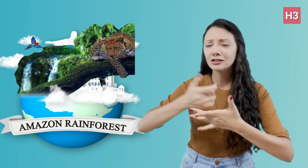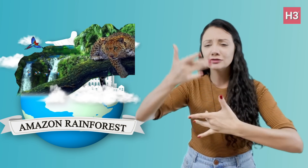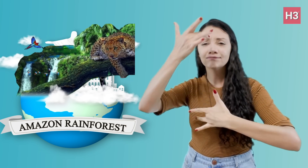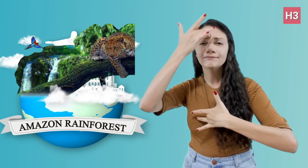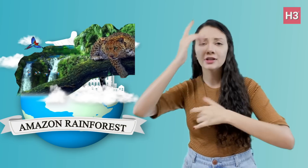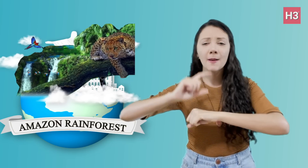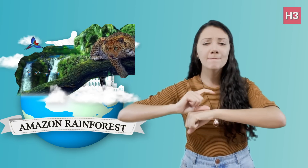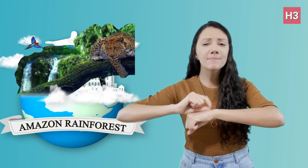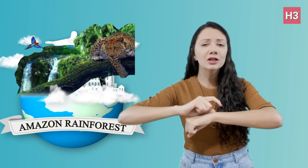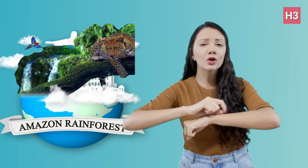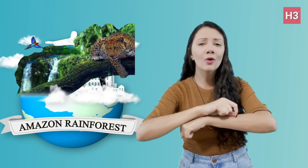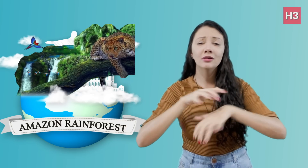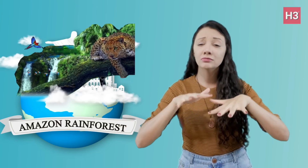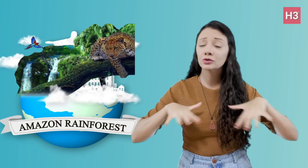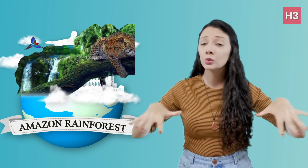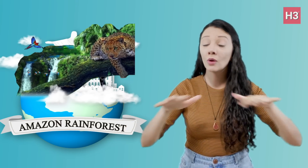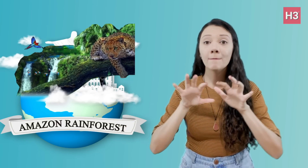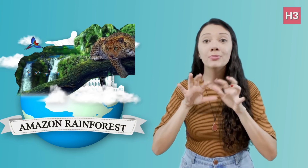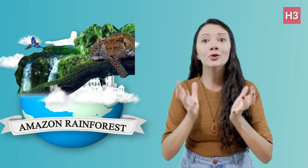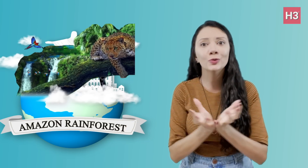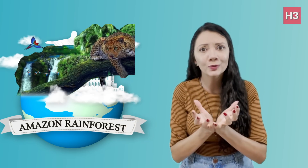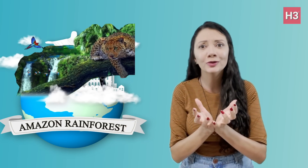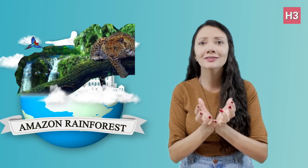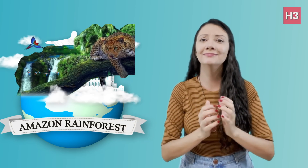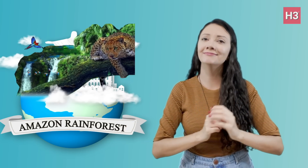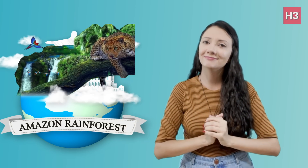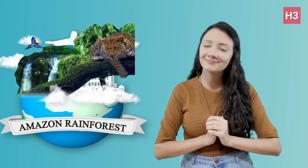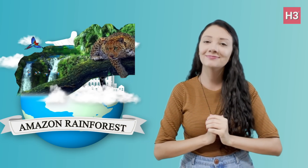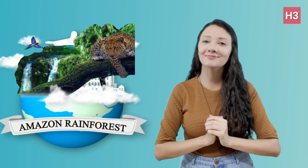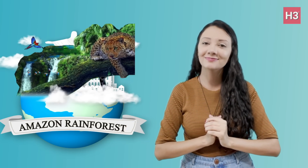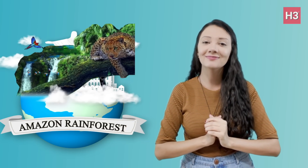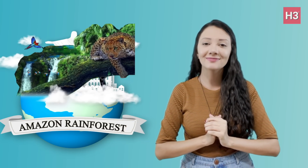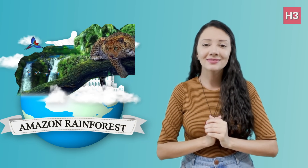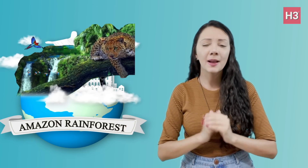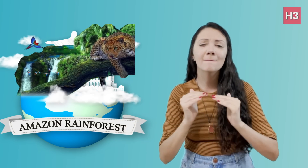it has the greatest biodiversity on the planet